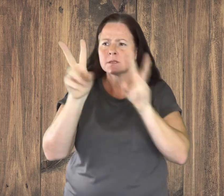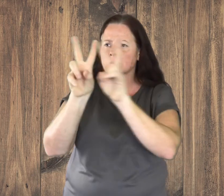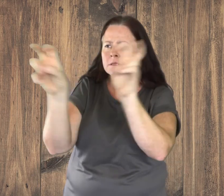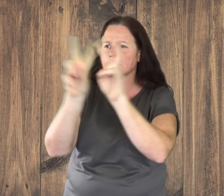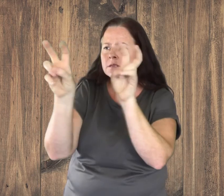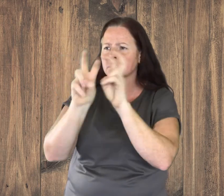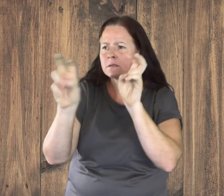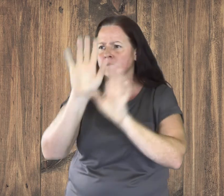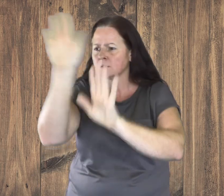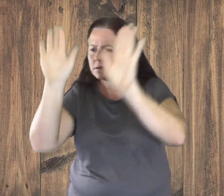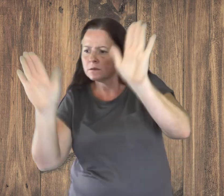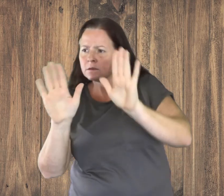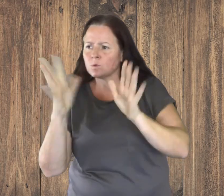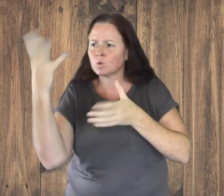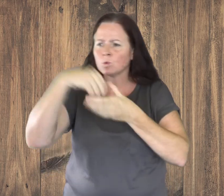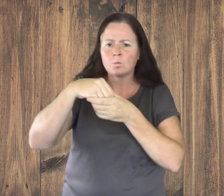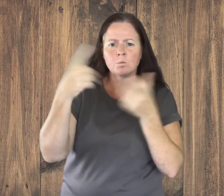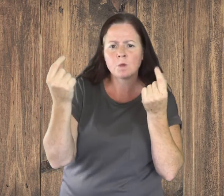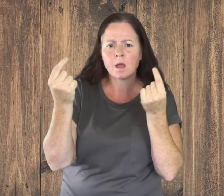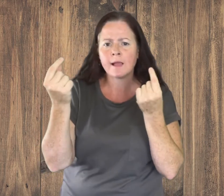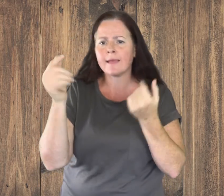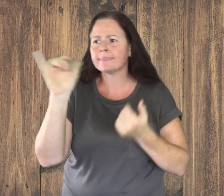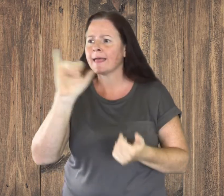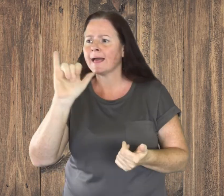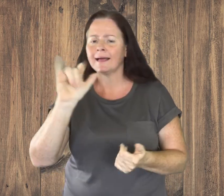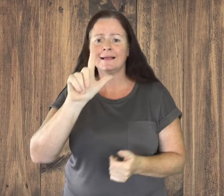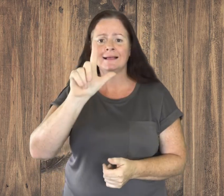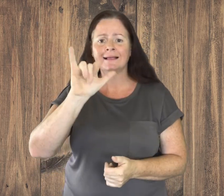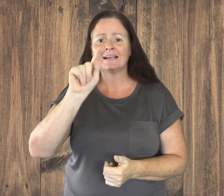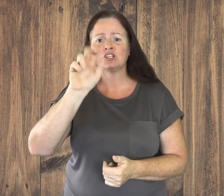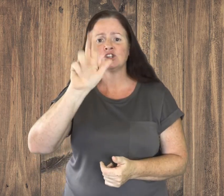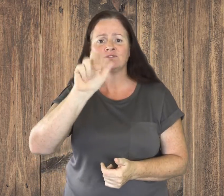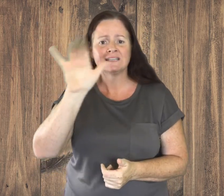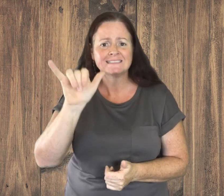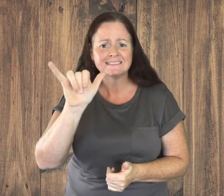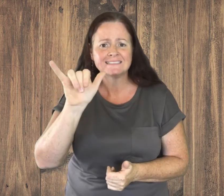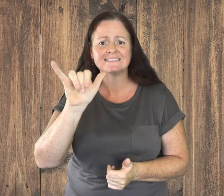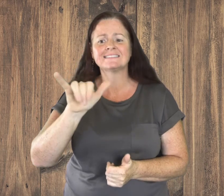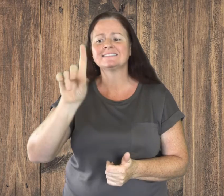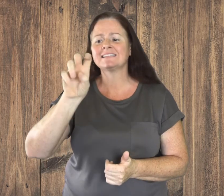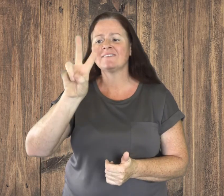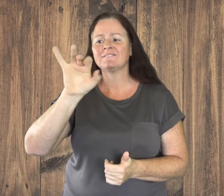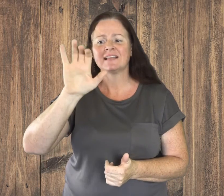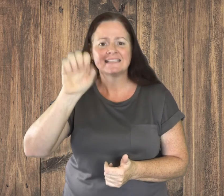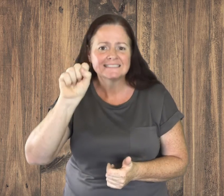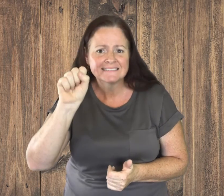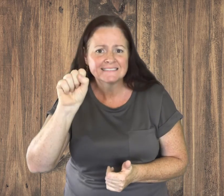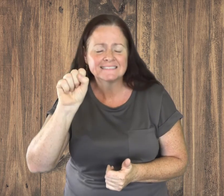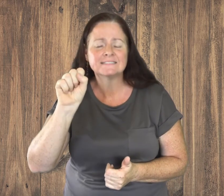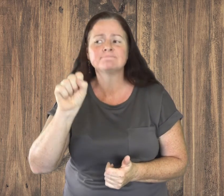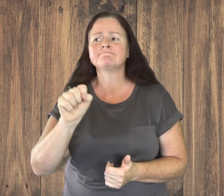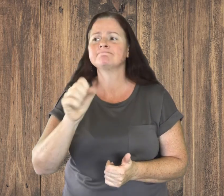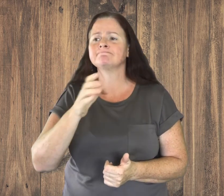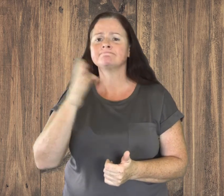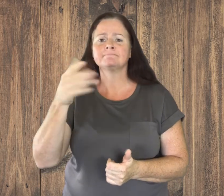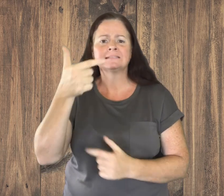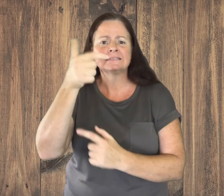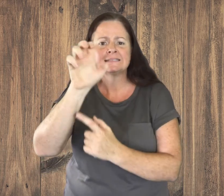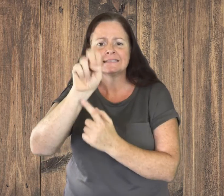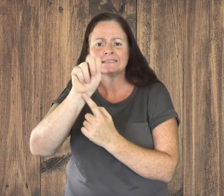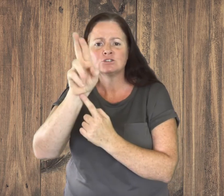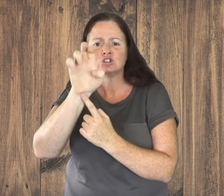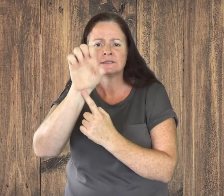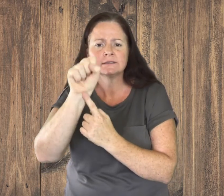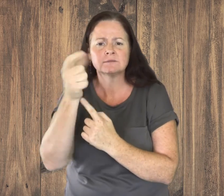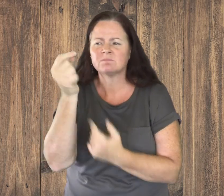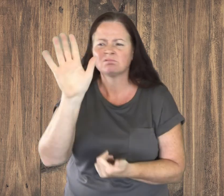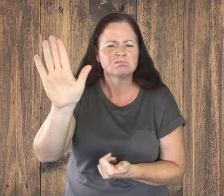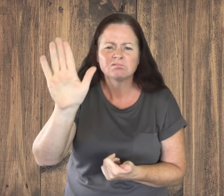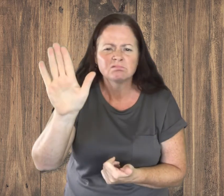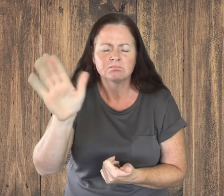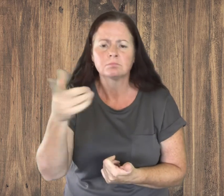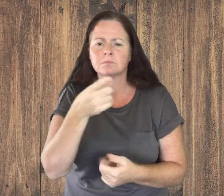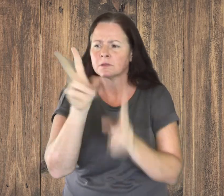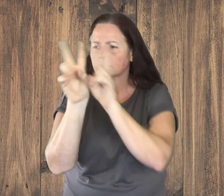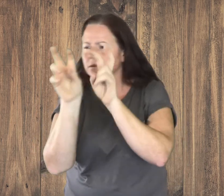Also, literary analysis is essential for analyzing genres and literary devices (elements and techniques).